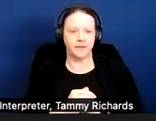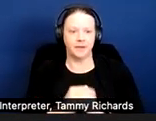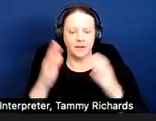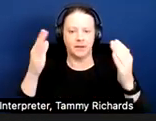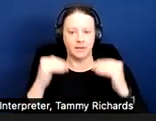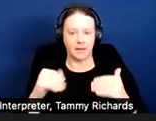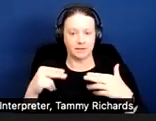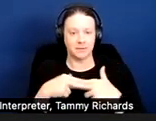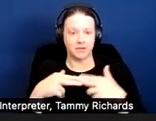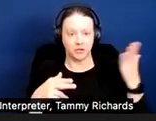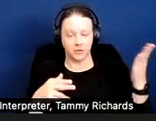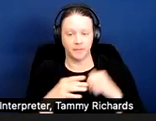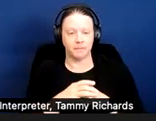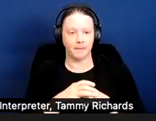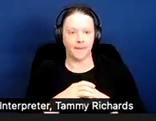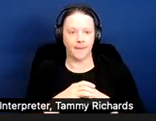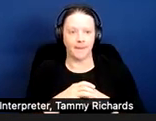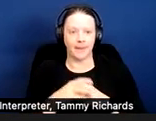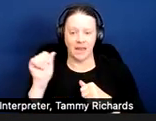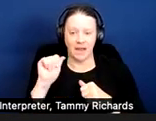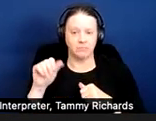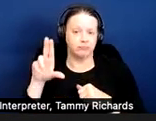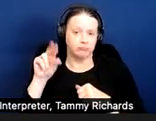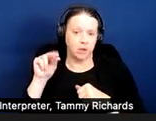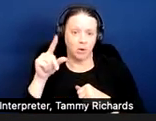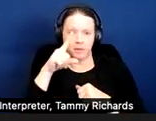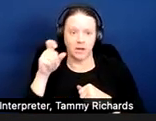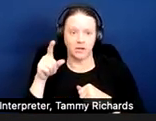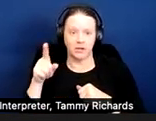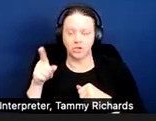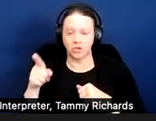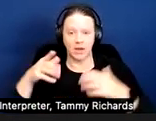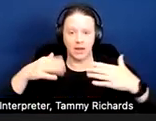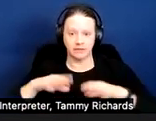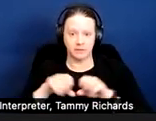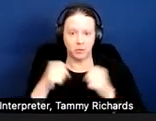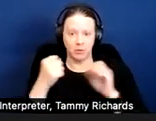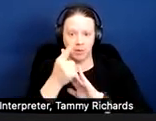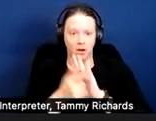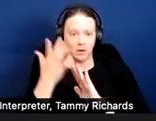No, because she hasn't violated fair housing law because having clutter in your hallway